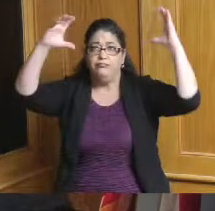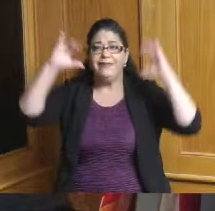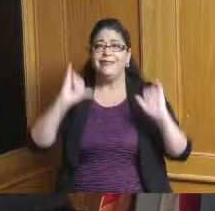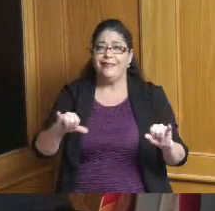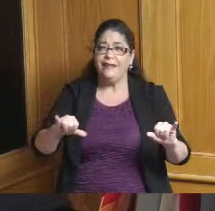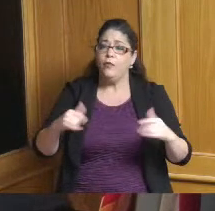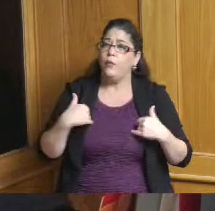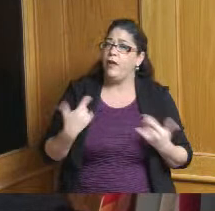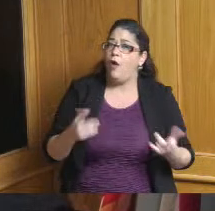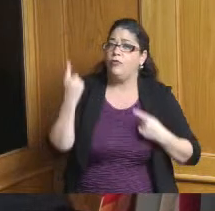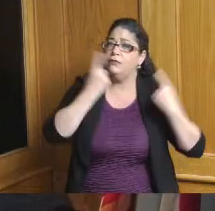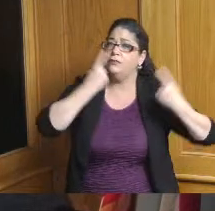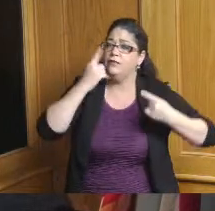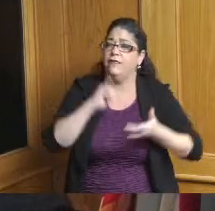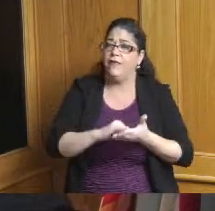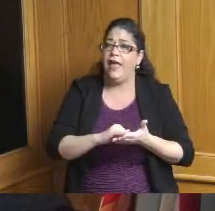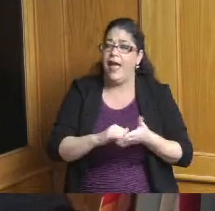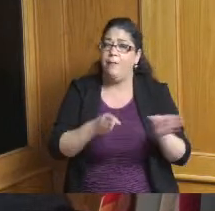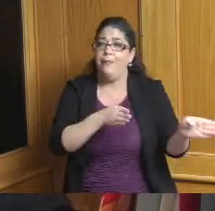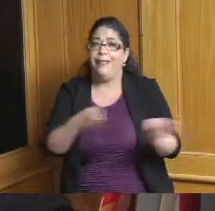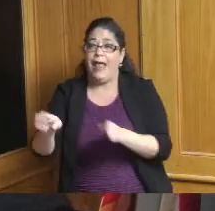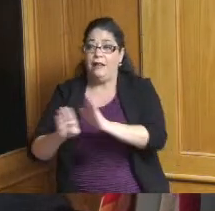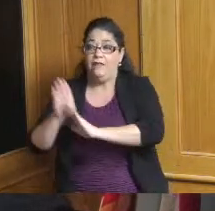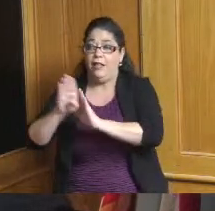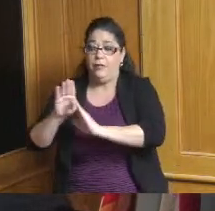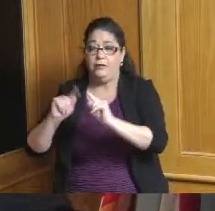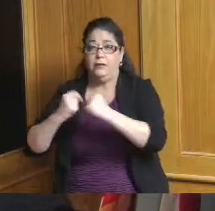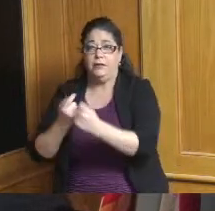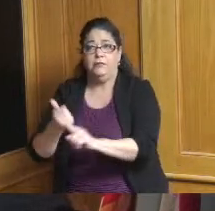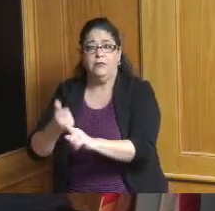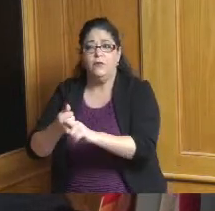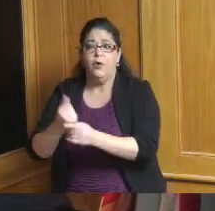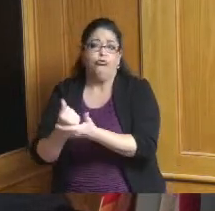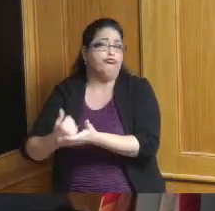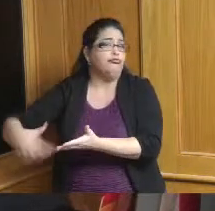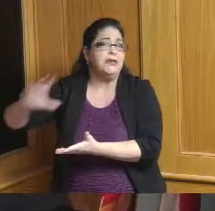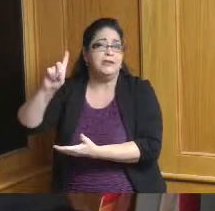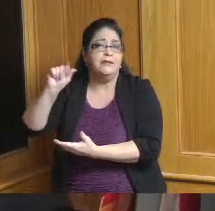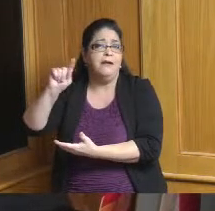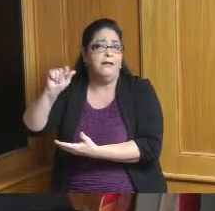has a really rich set of data that we've been able to map here and that they can update regularly so